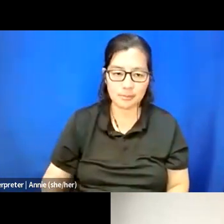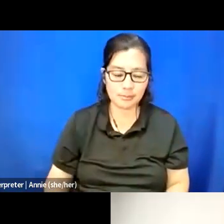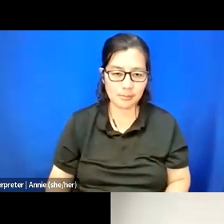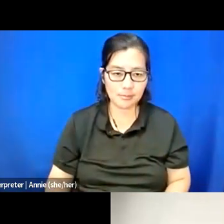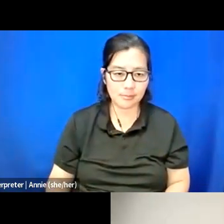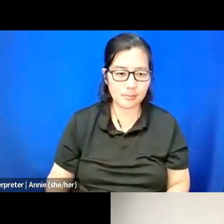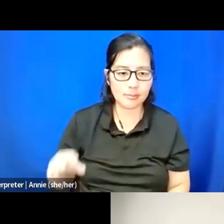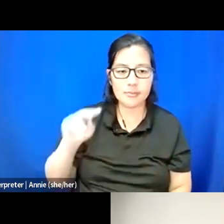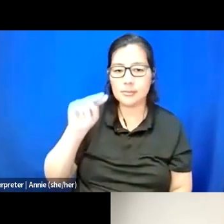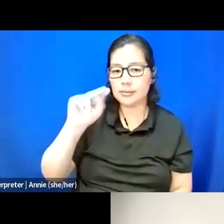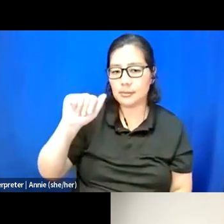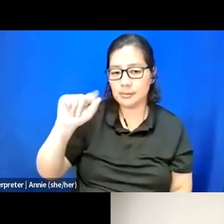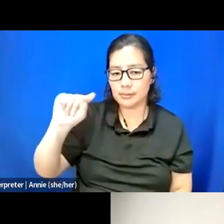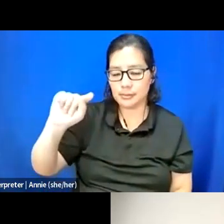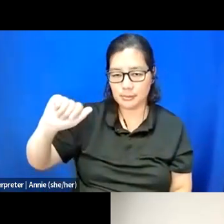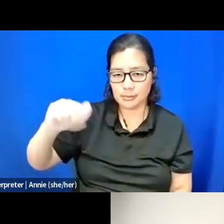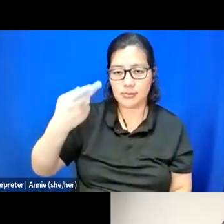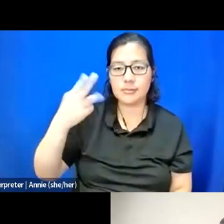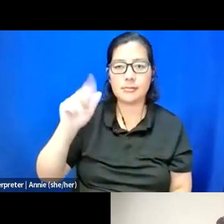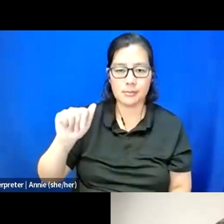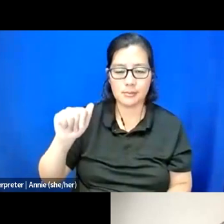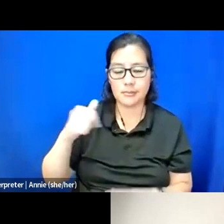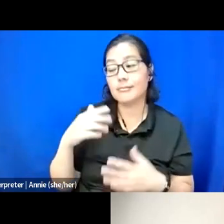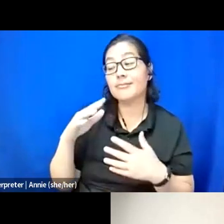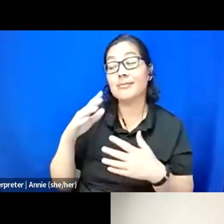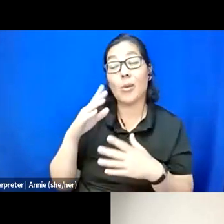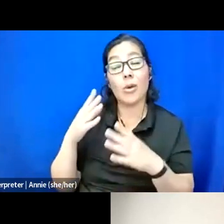I want to echo too, like, thank you, Isabella, for like tying it back into the, like,